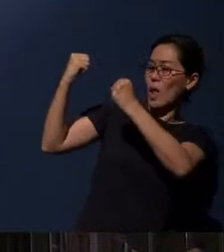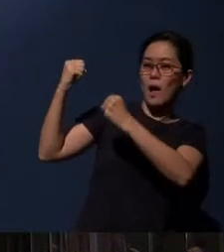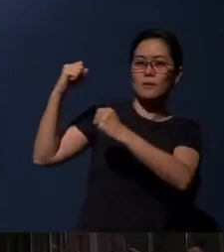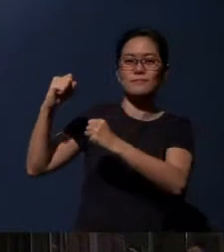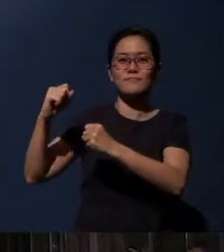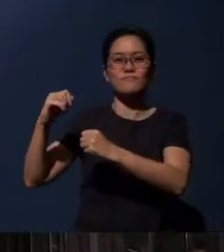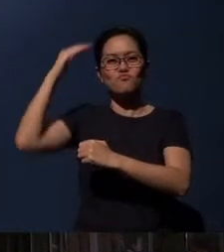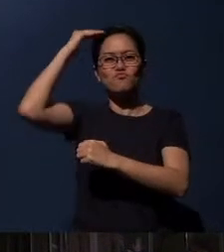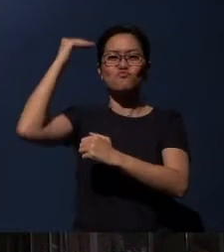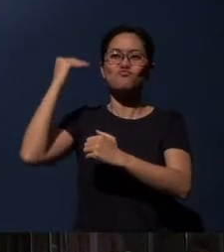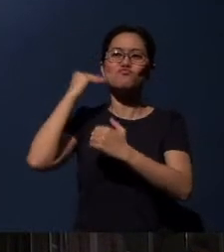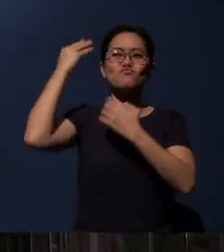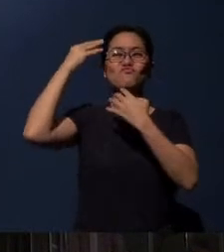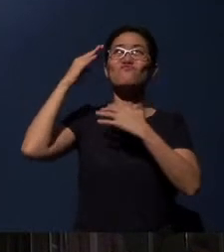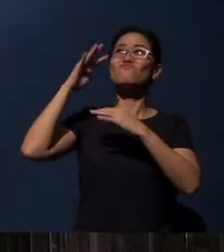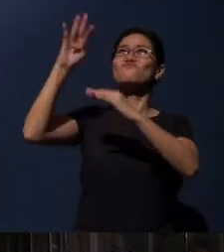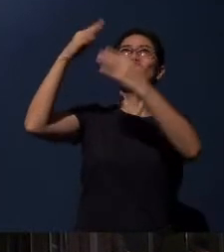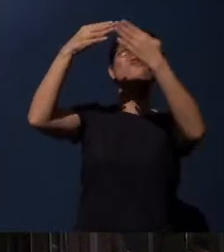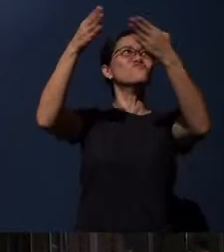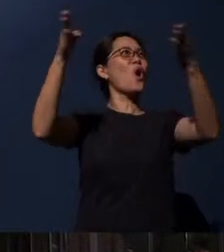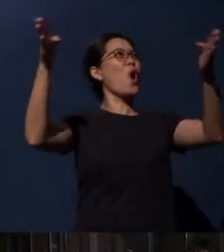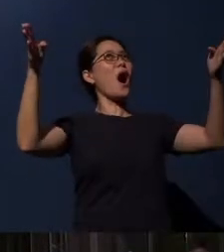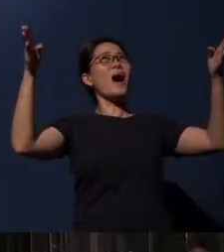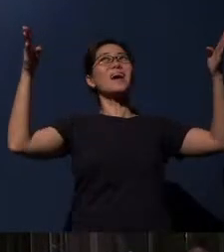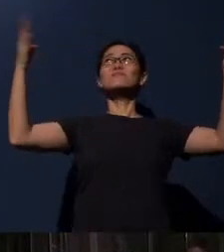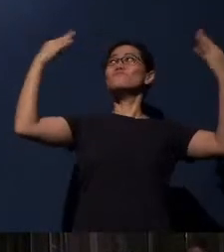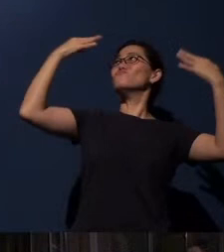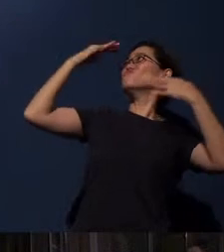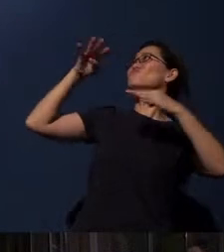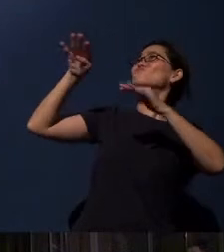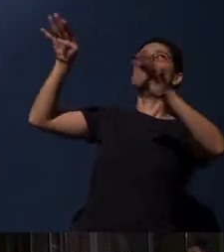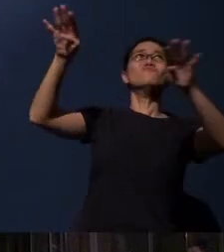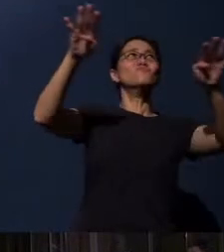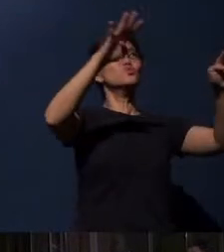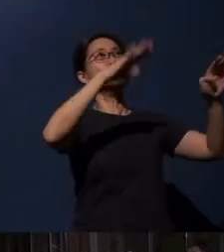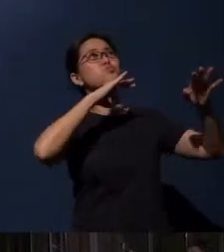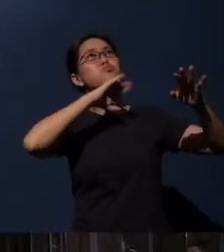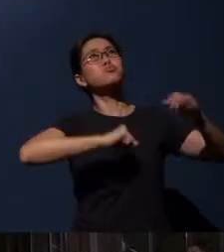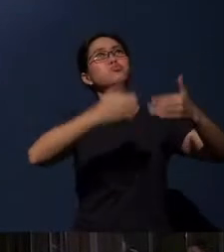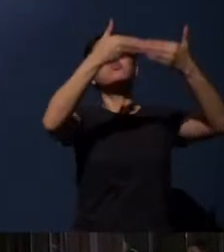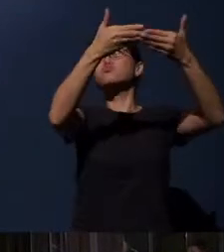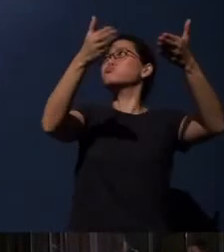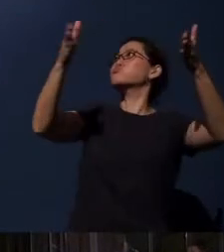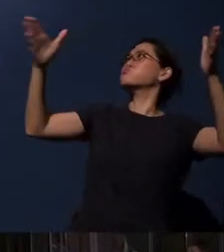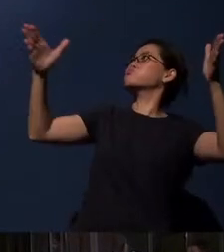Lift up your heads, you gates; lift them up, you ancient doors, that the King of glory may come in.